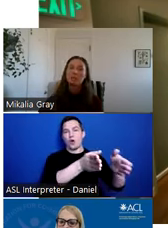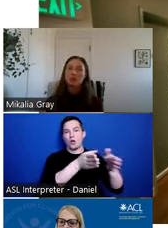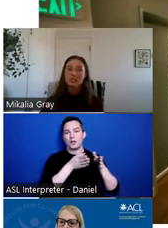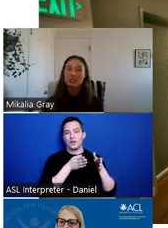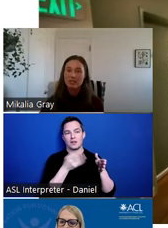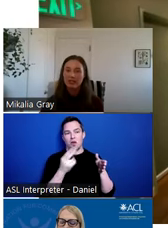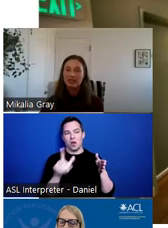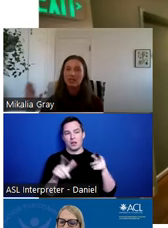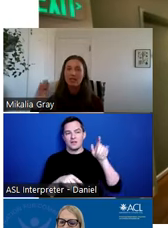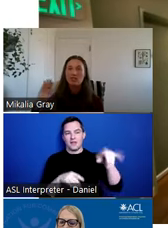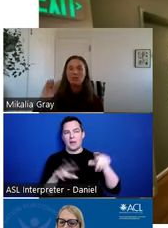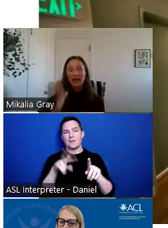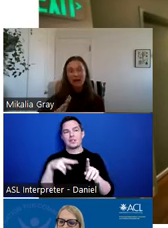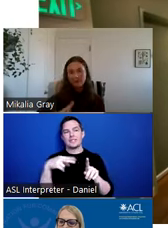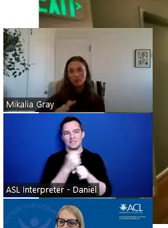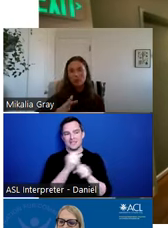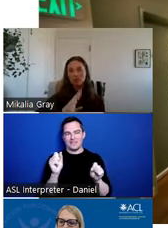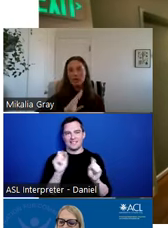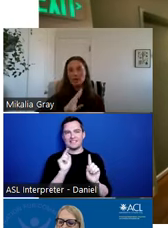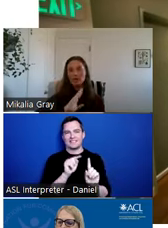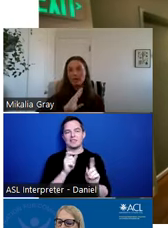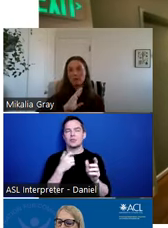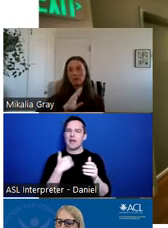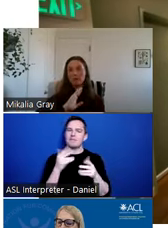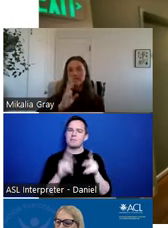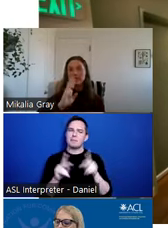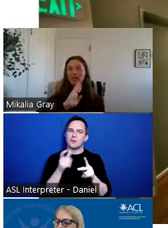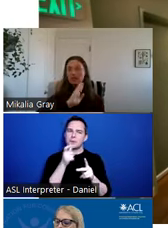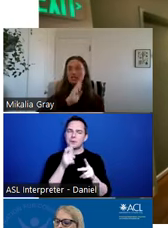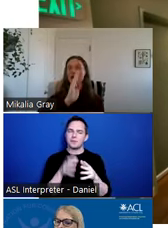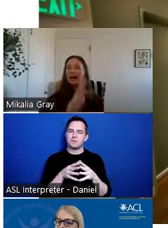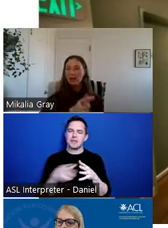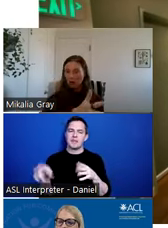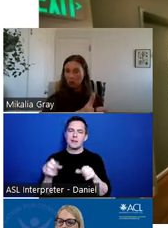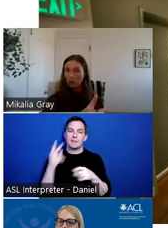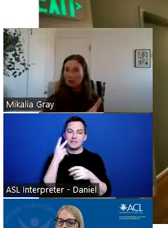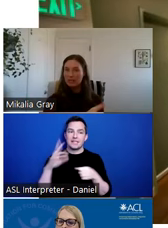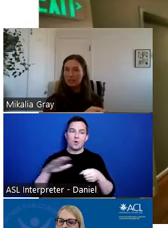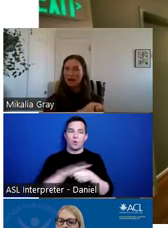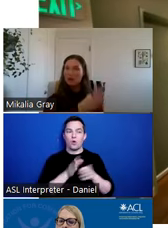the perceived safety. So we have folks that can see the entire hallway when they step out,